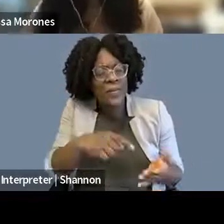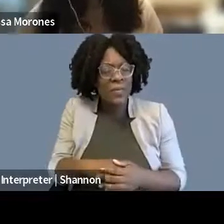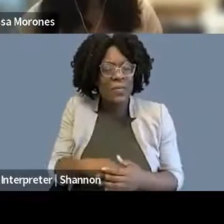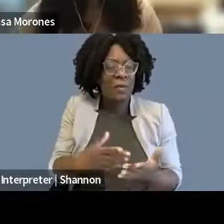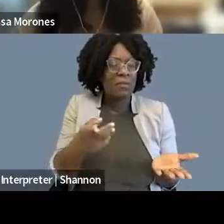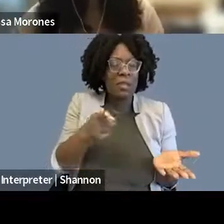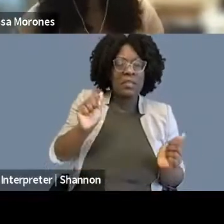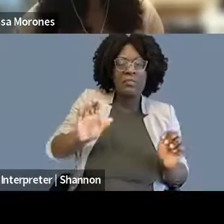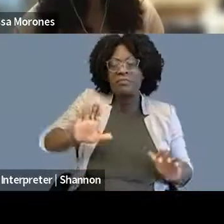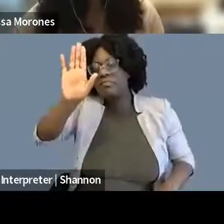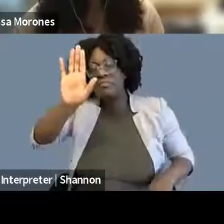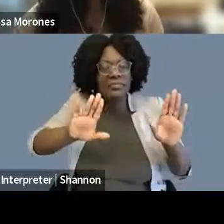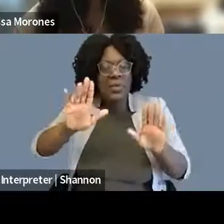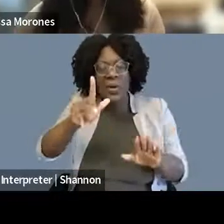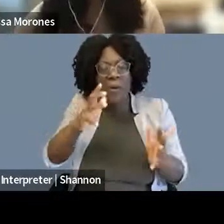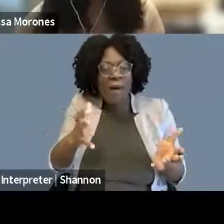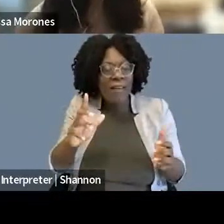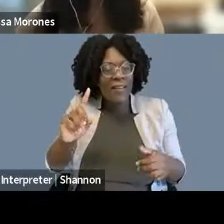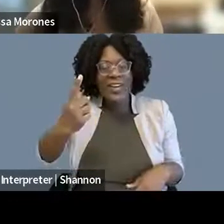whoever wants to go first can and then we can go from there.